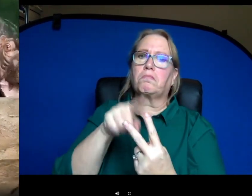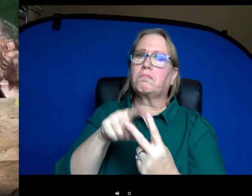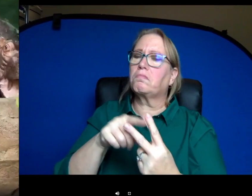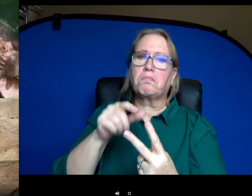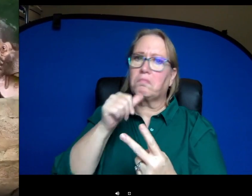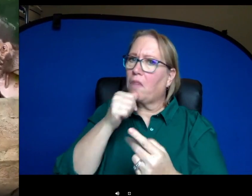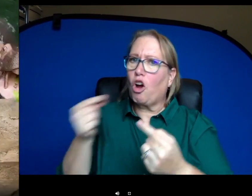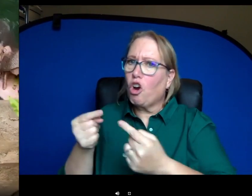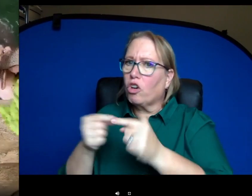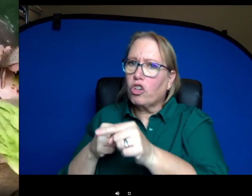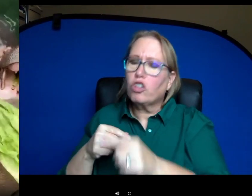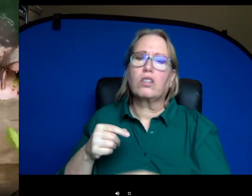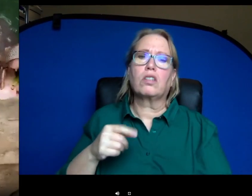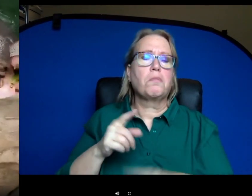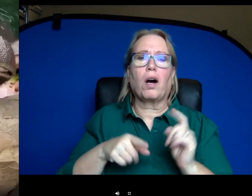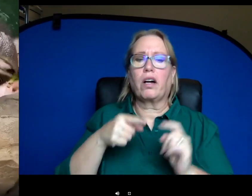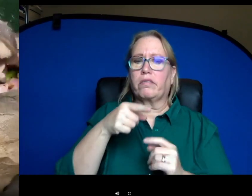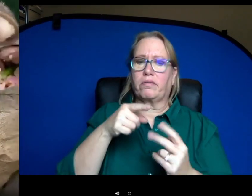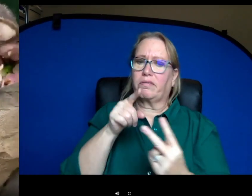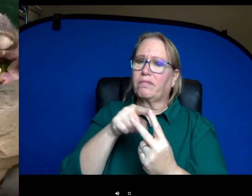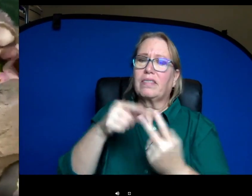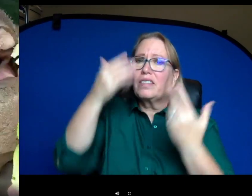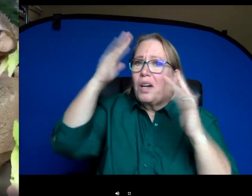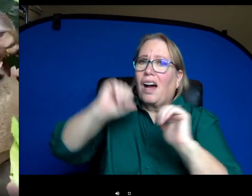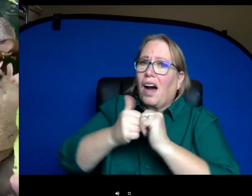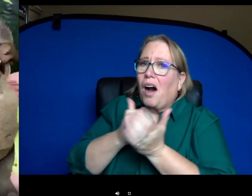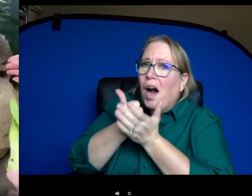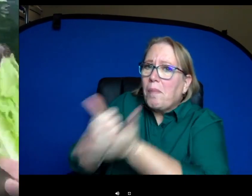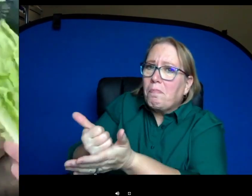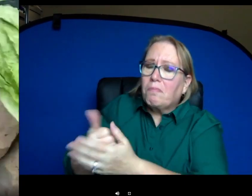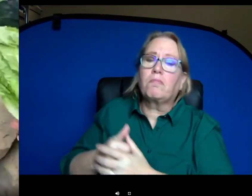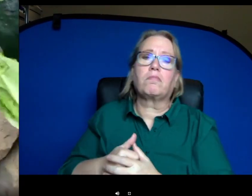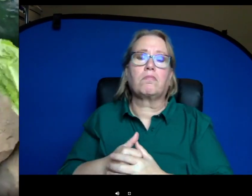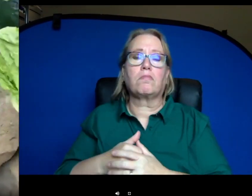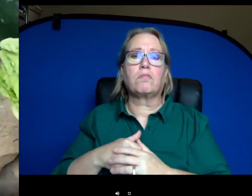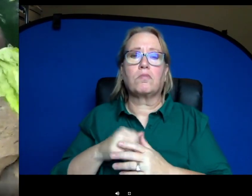any harm. She just didn't know how to help her. Bebe actually shifted over for